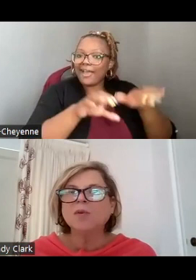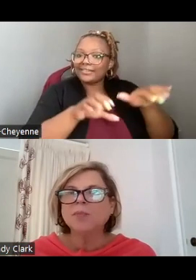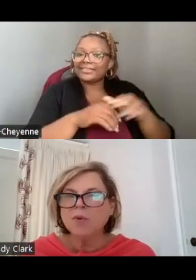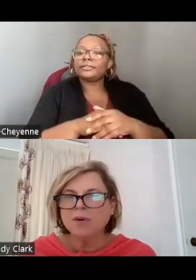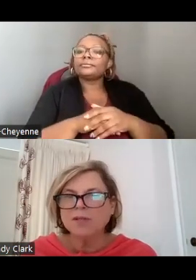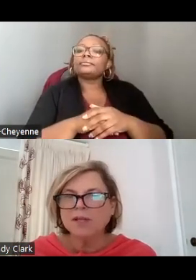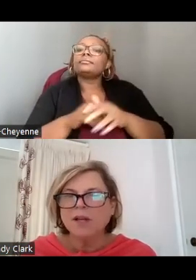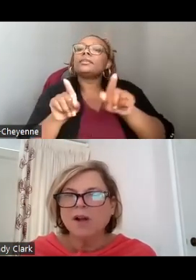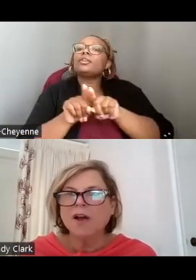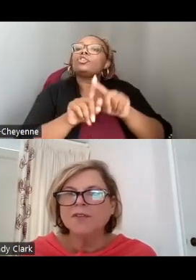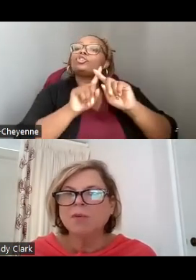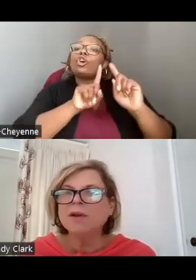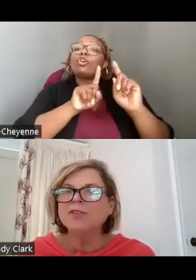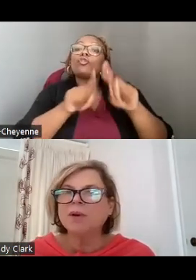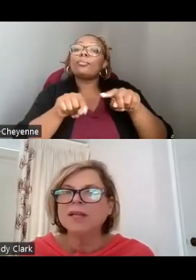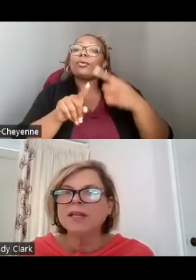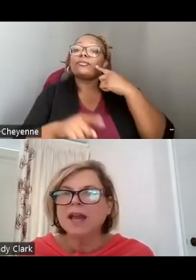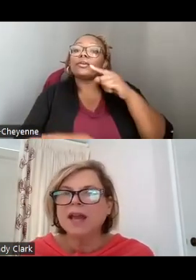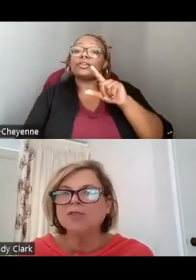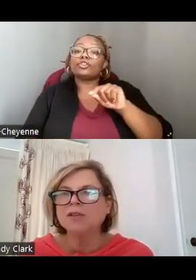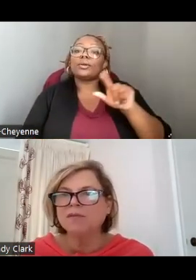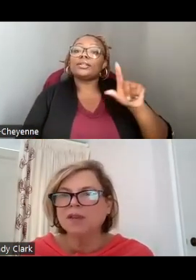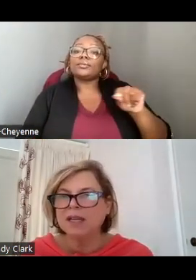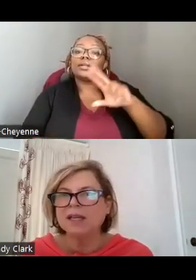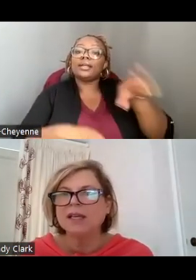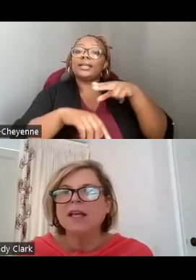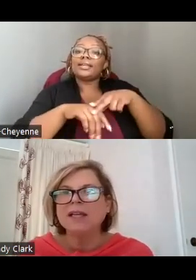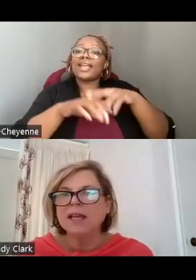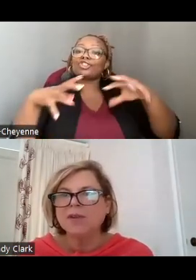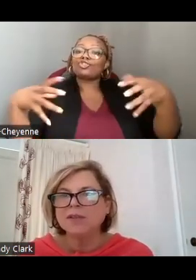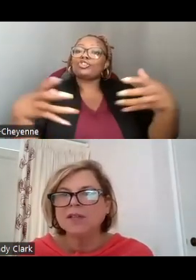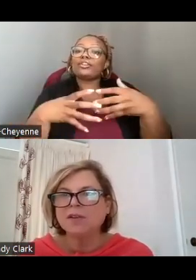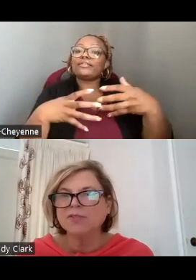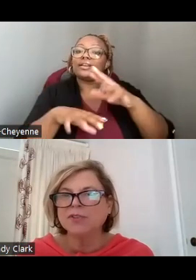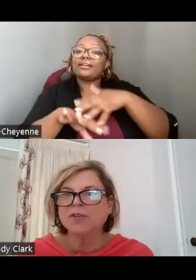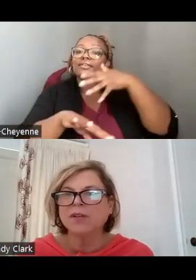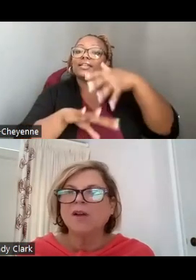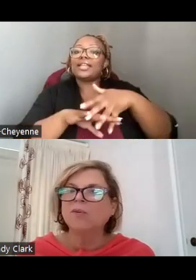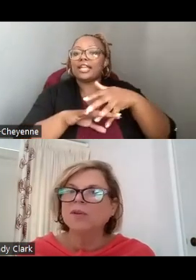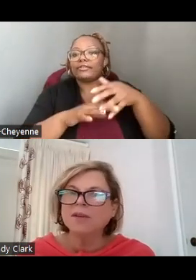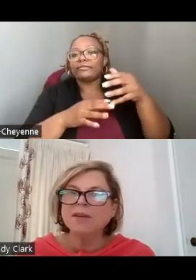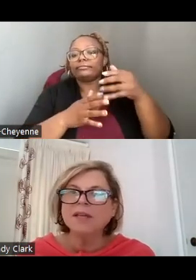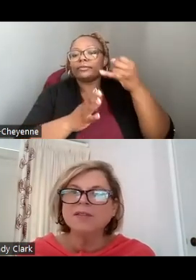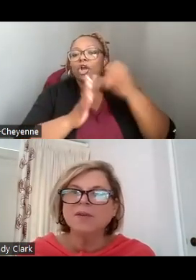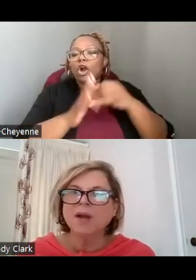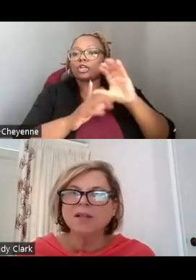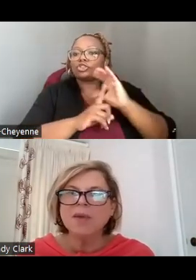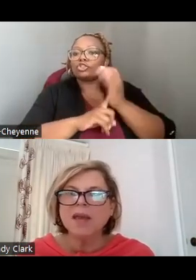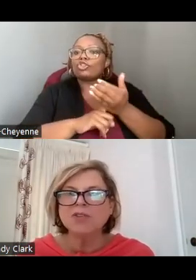AND A REPORT ON THE 2020 NATIONAL CONVENING, NATIVE ARTS AND CULTURE RESILIENCE RECLAMATION